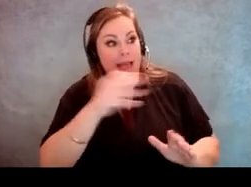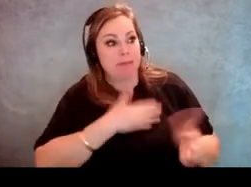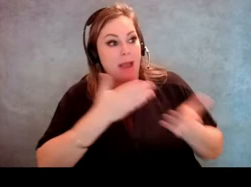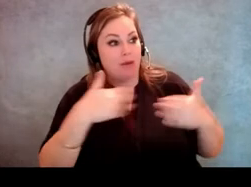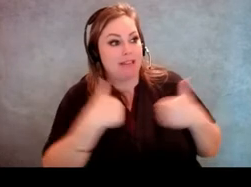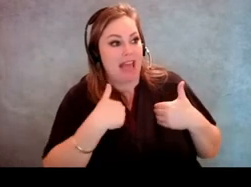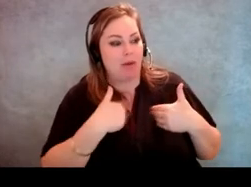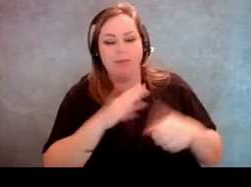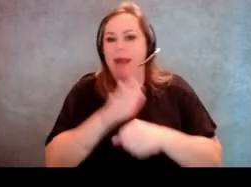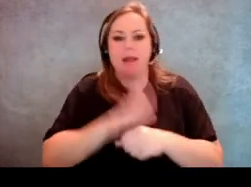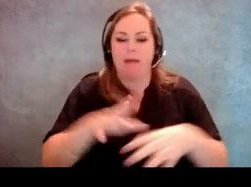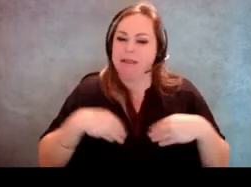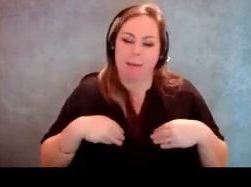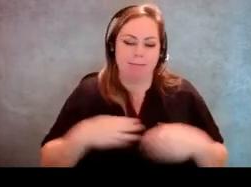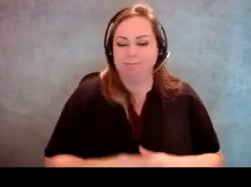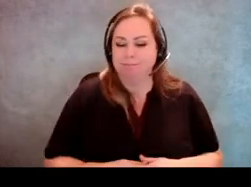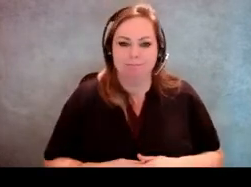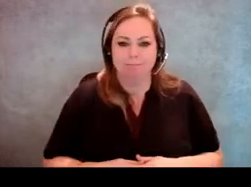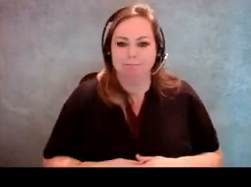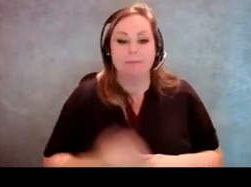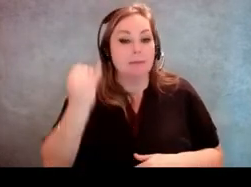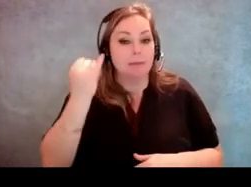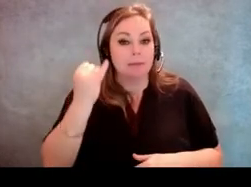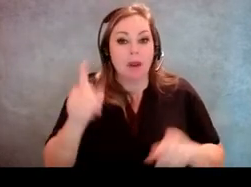I think we can just take their word for it. And as long as, like Molly said earlier,